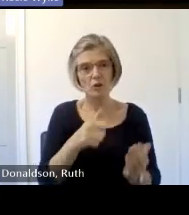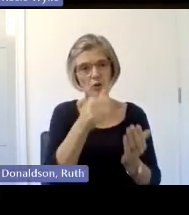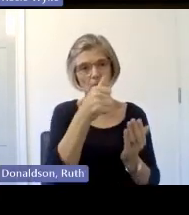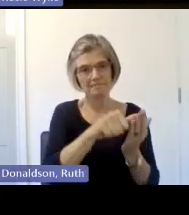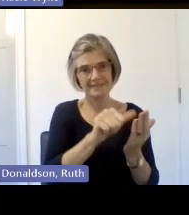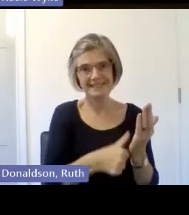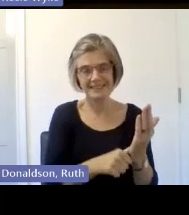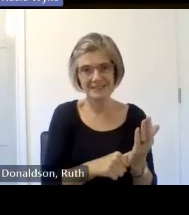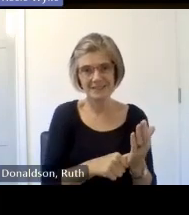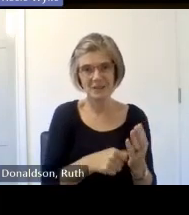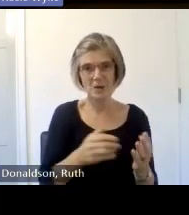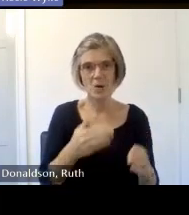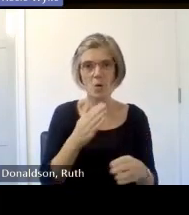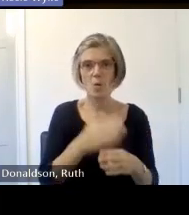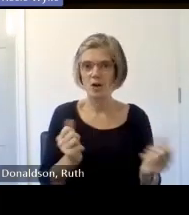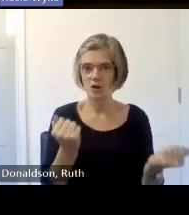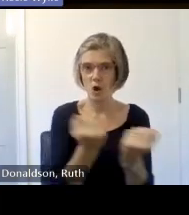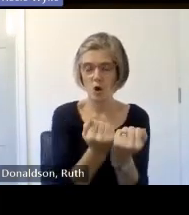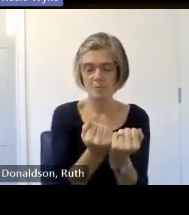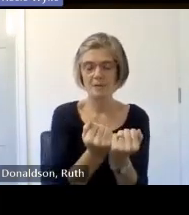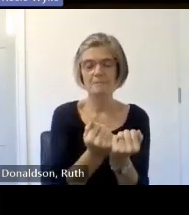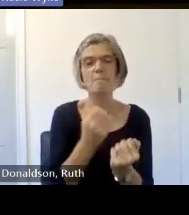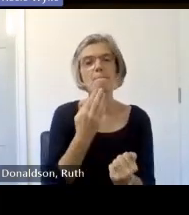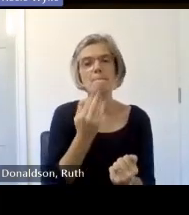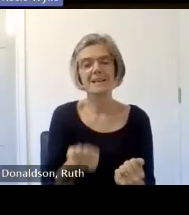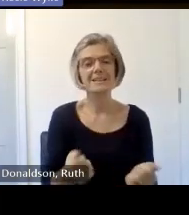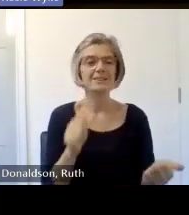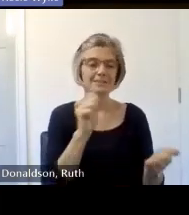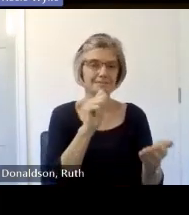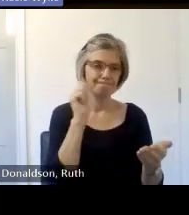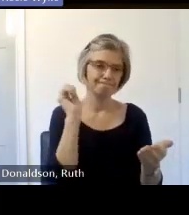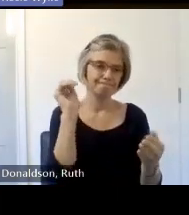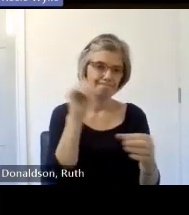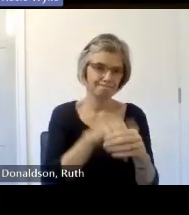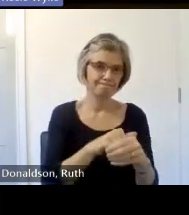if you can do that at the breakdown that would be wonderful and also Joanna will be sharing